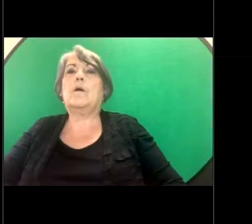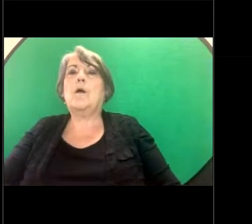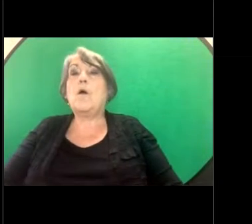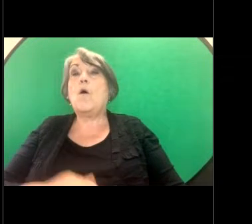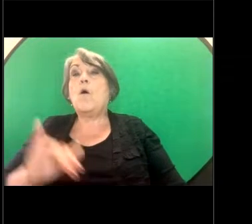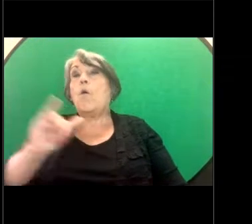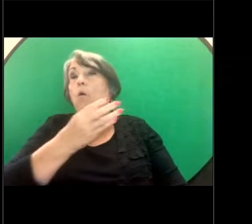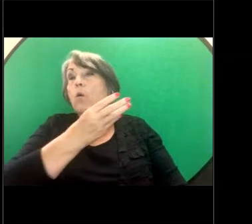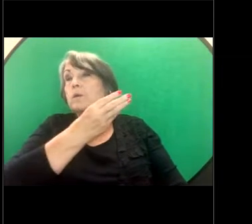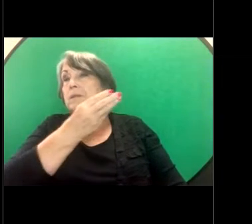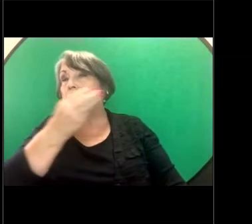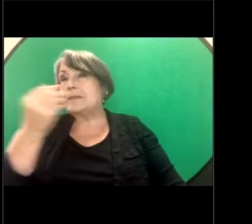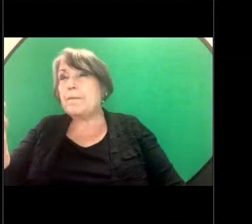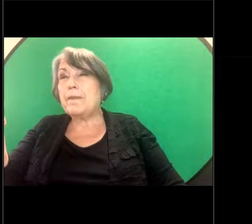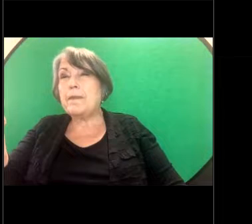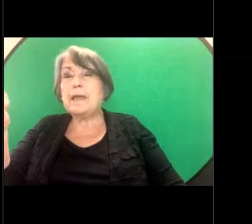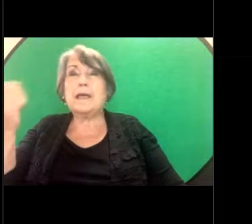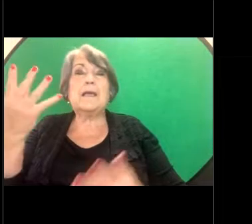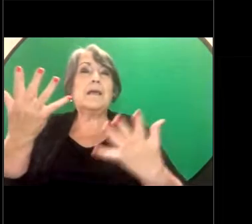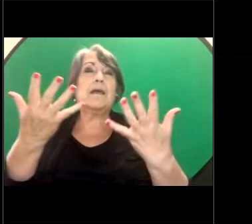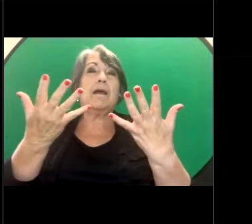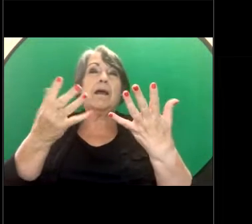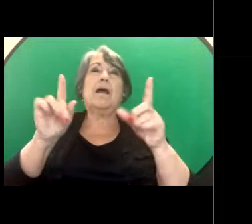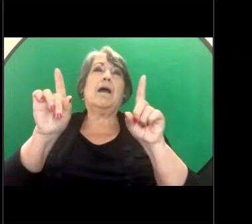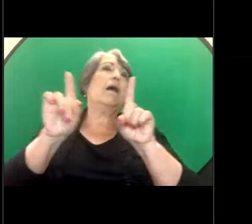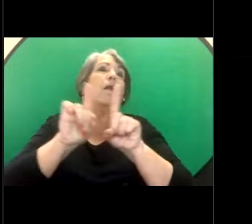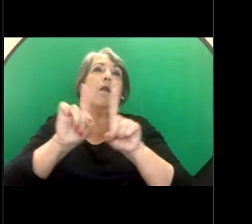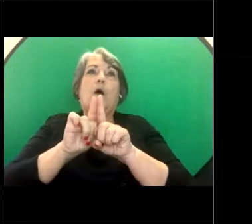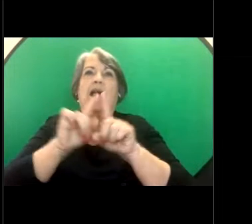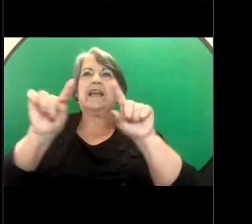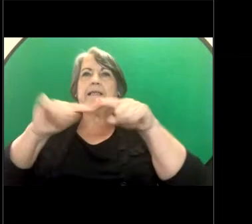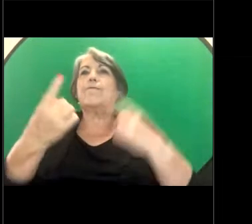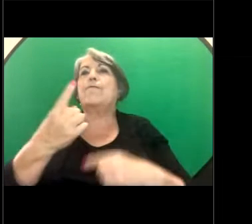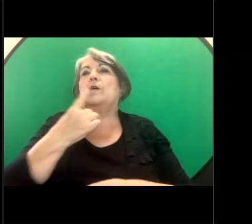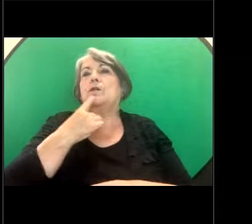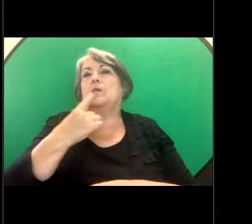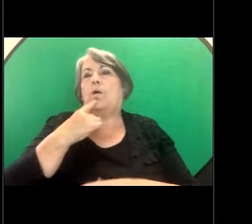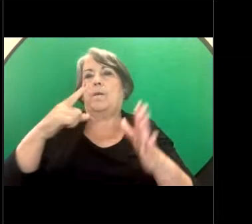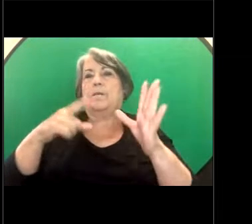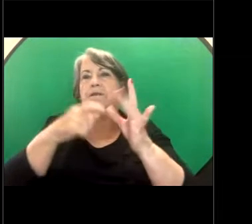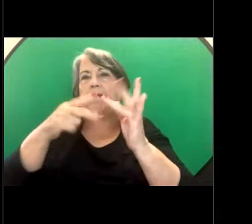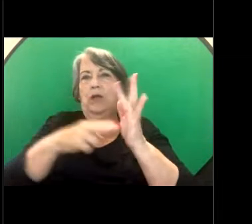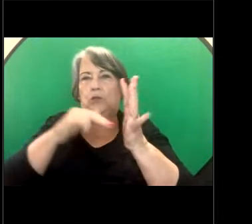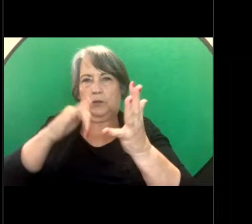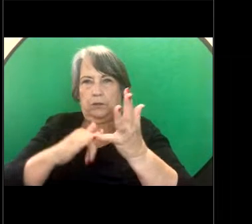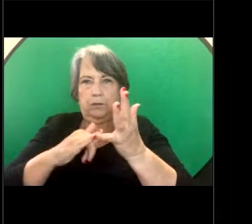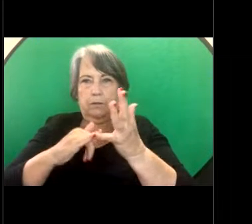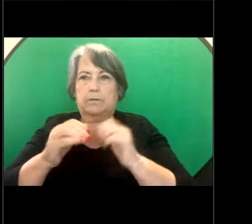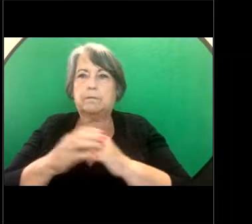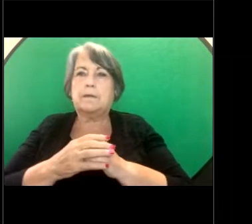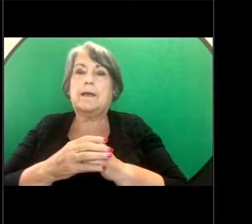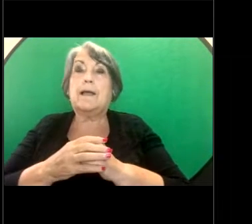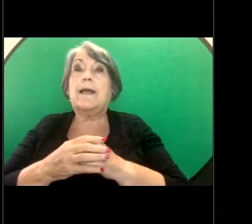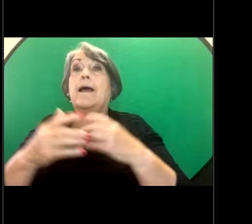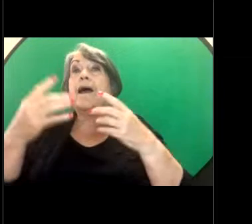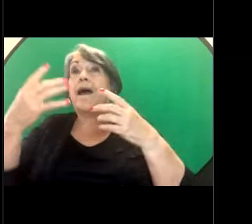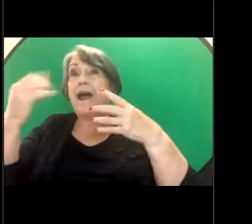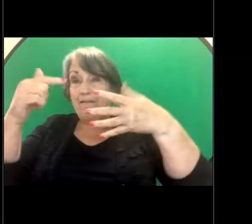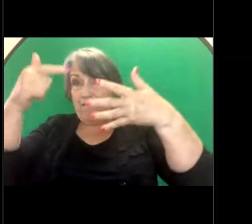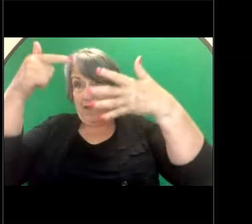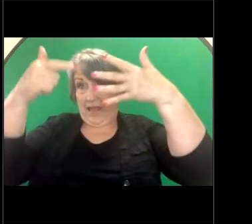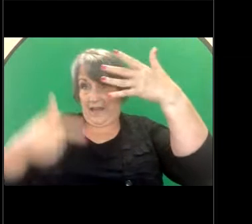is a number of different types of actions. So we have listed a couple of examples on the slides.